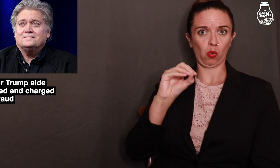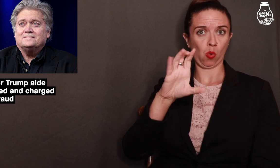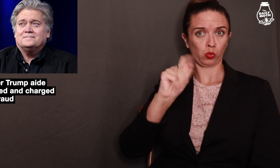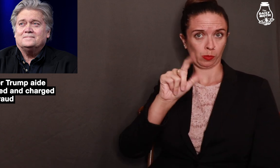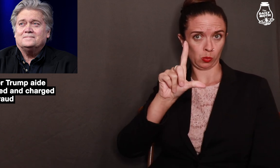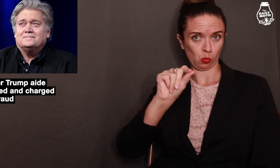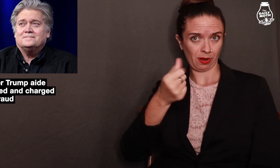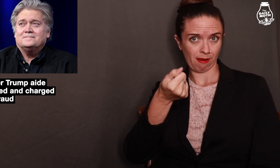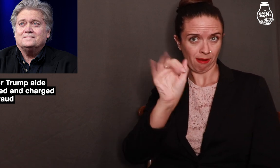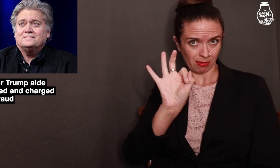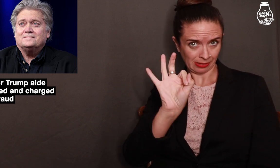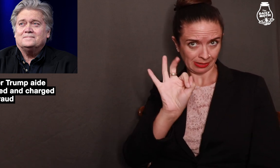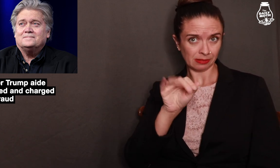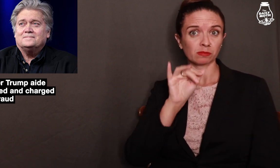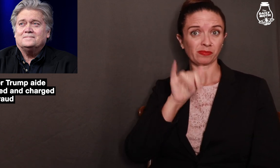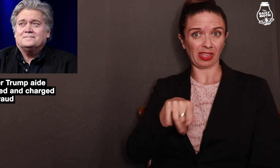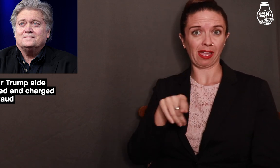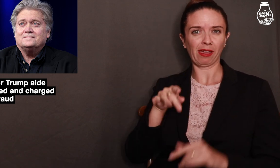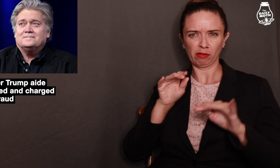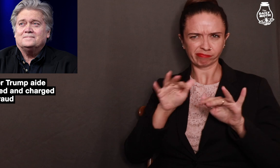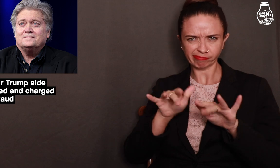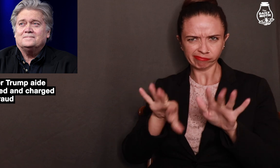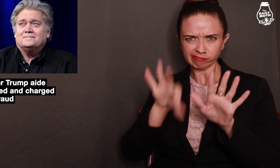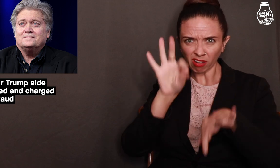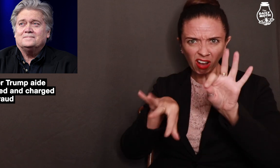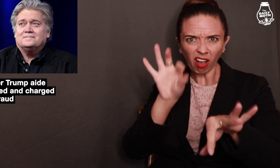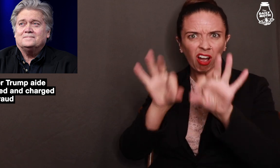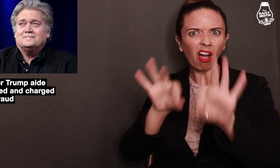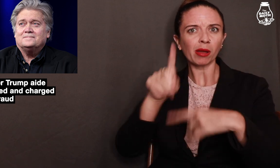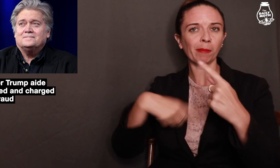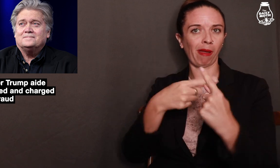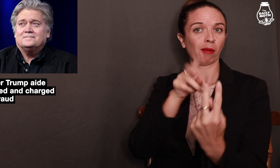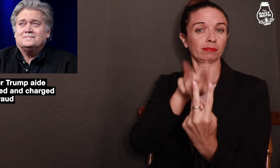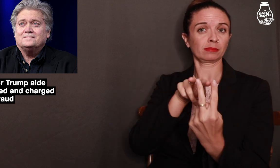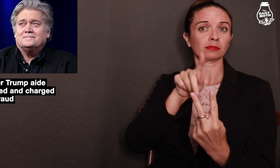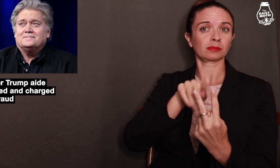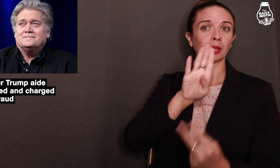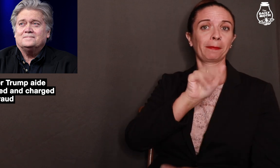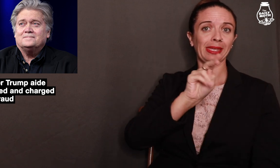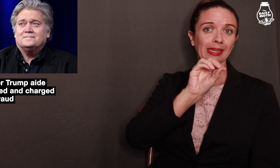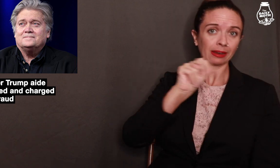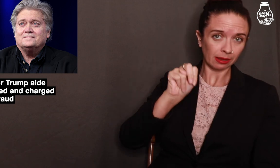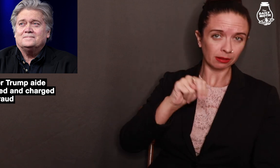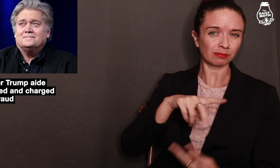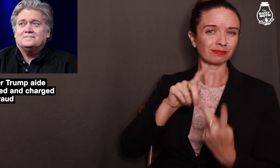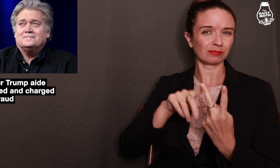in October 2019 and discoveries have been made about Bannon and